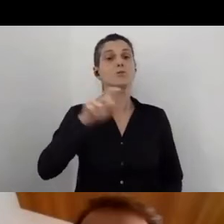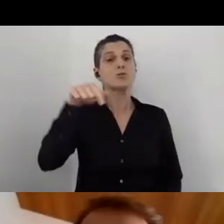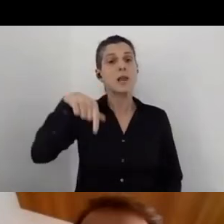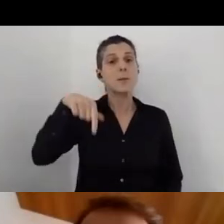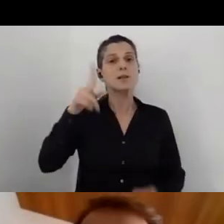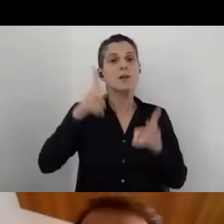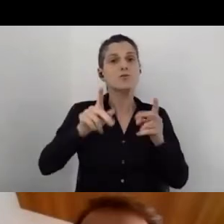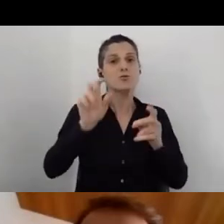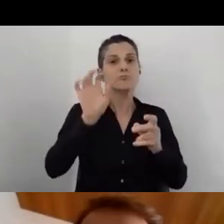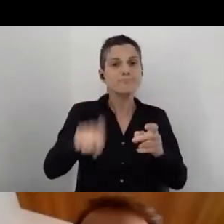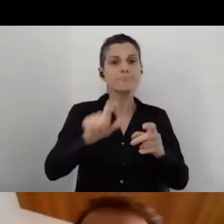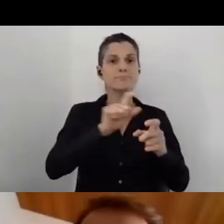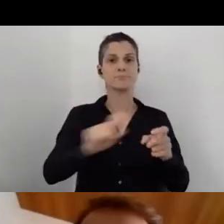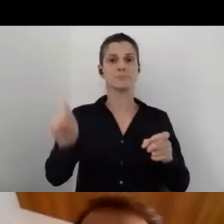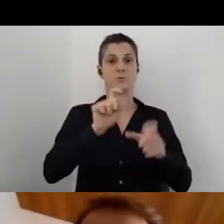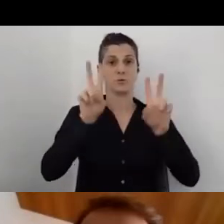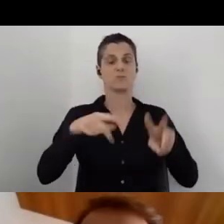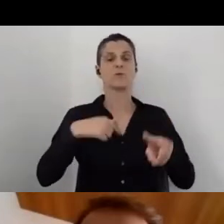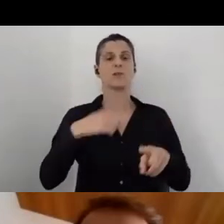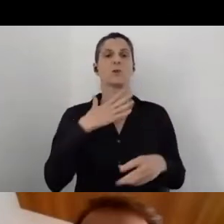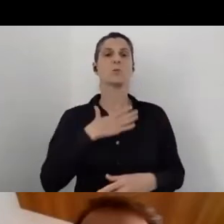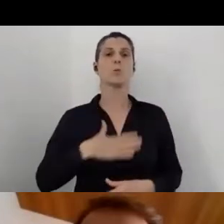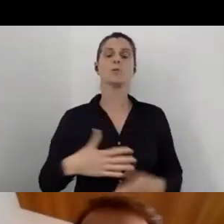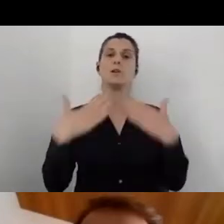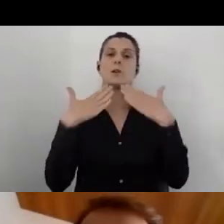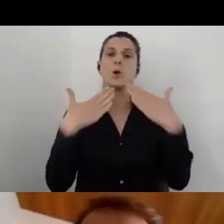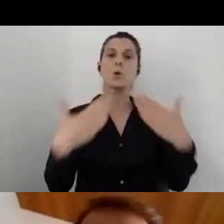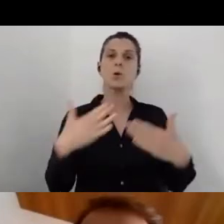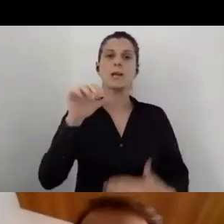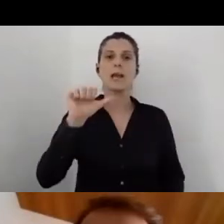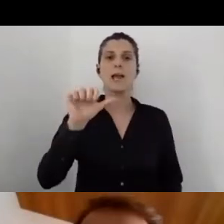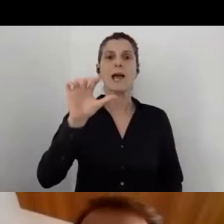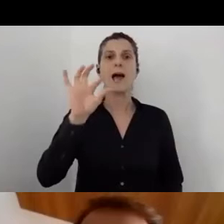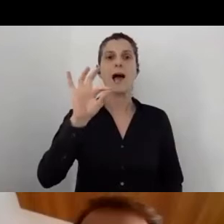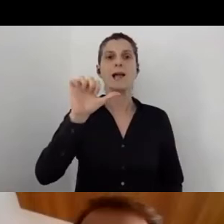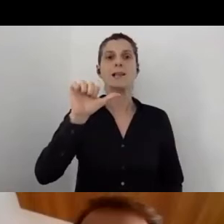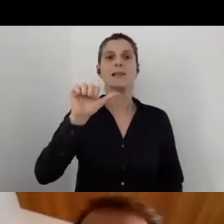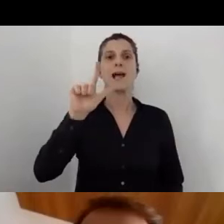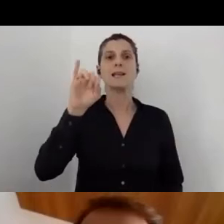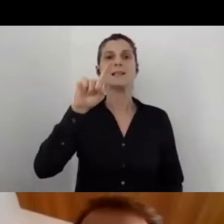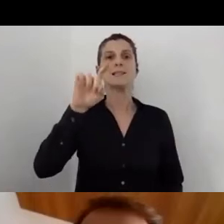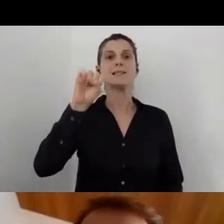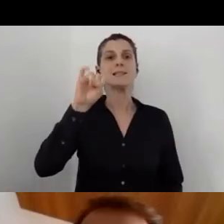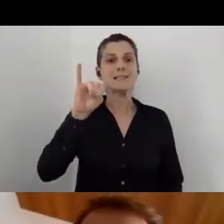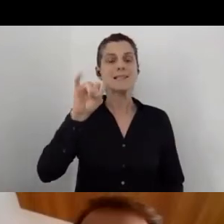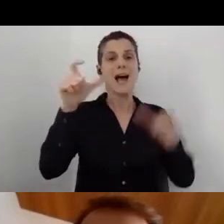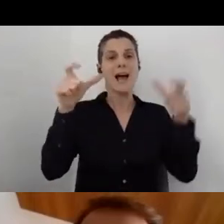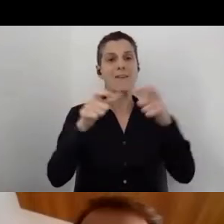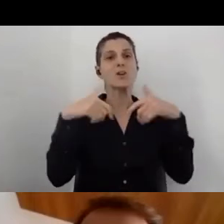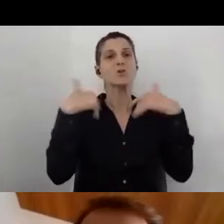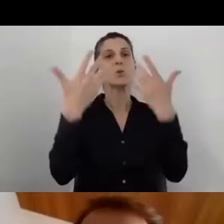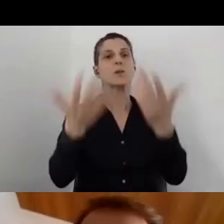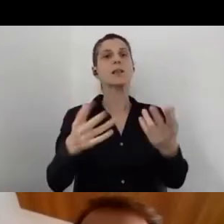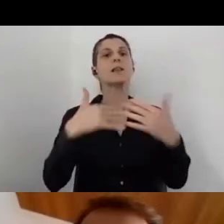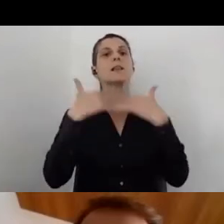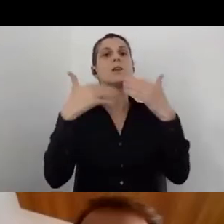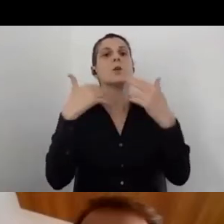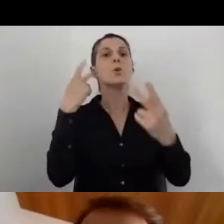I would like to thank Ktalise for giving us visual description alongside this webinar.